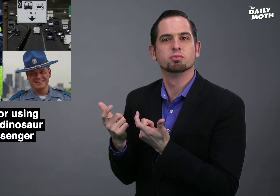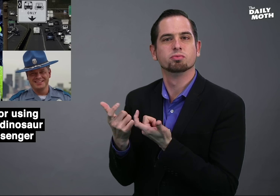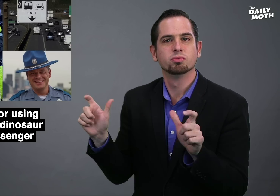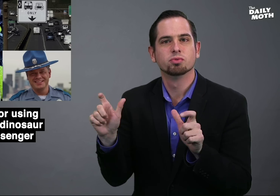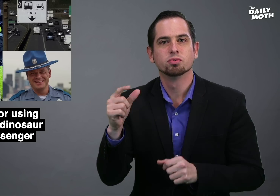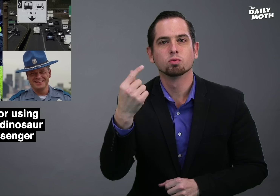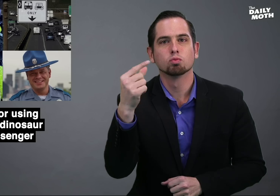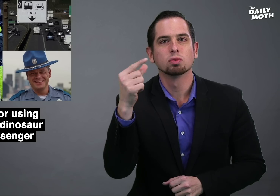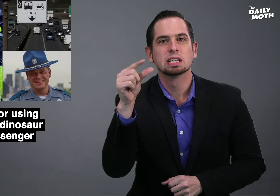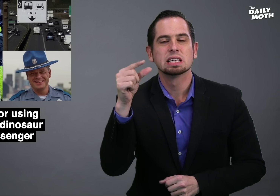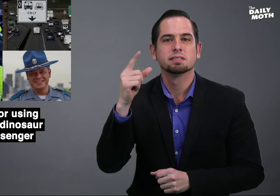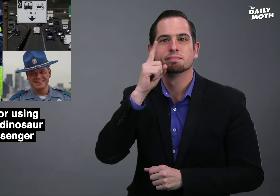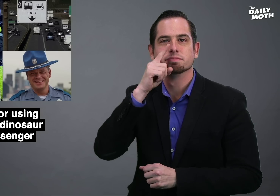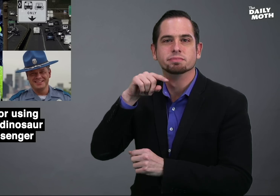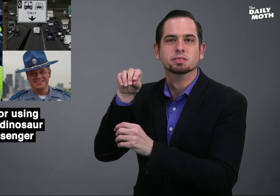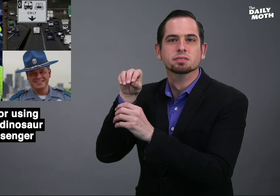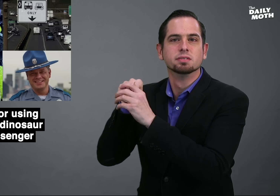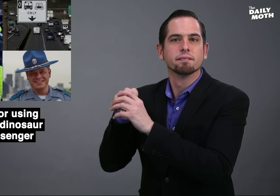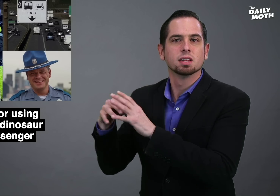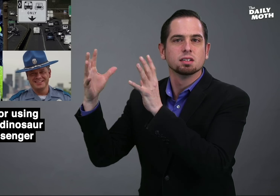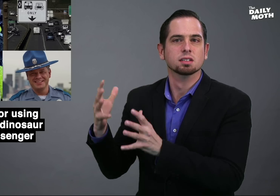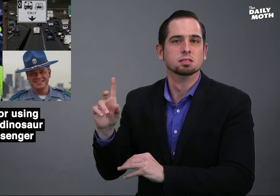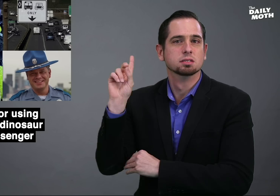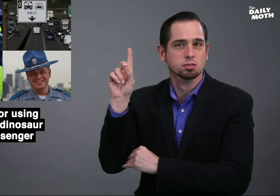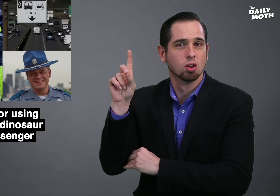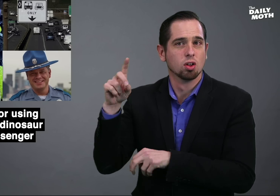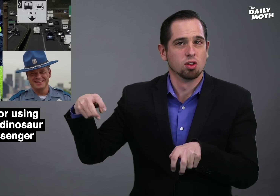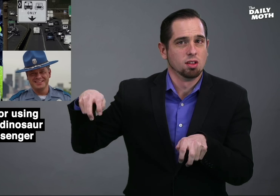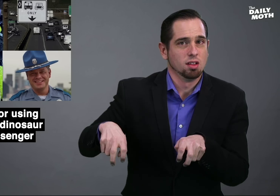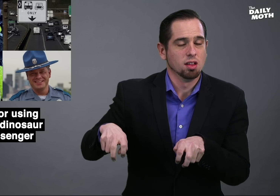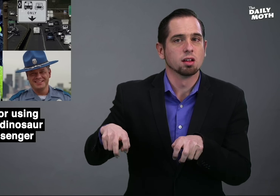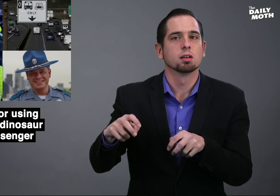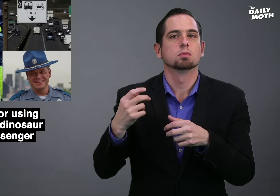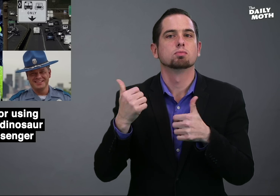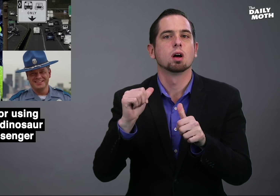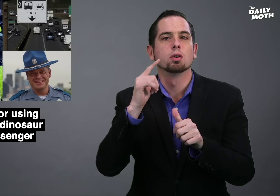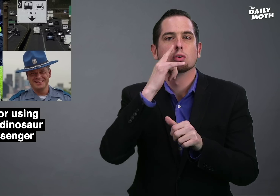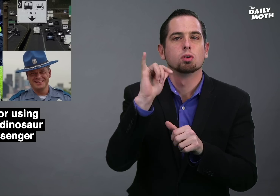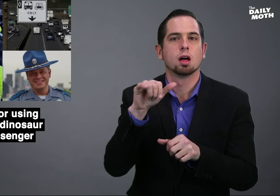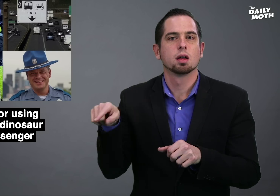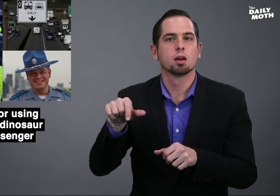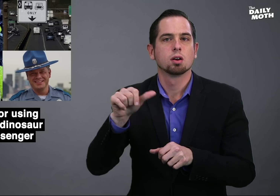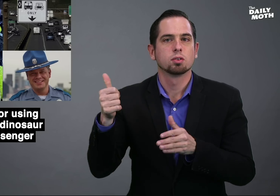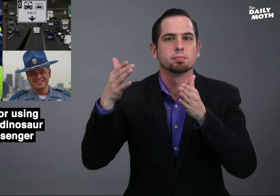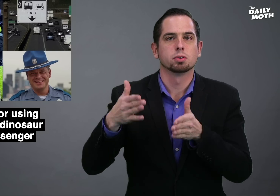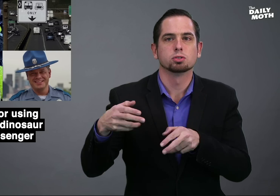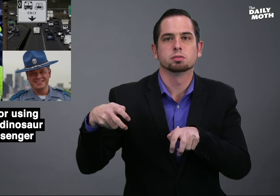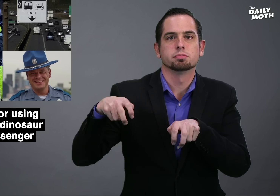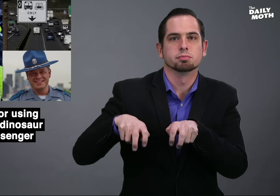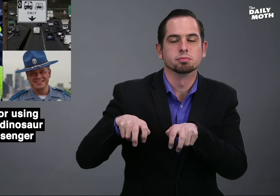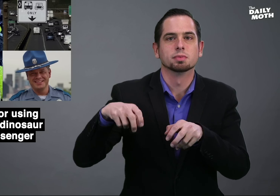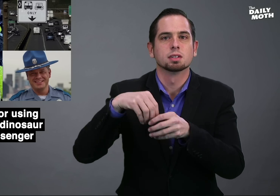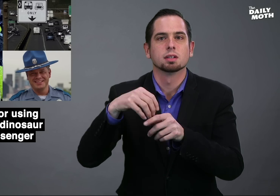a large green stuffed dinosaur as a passenger for